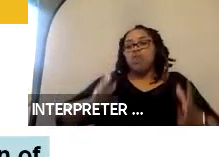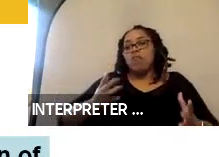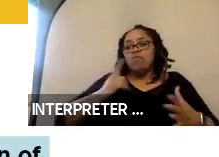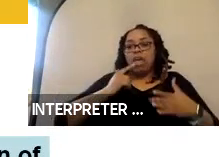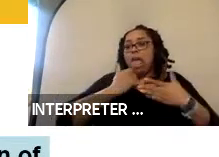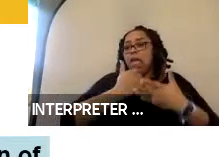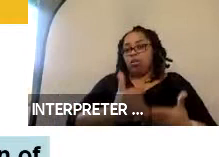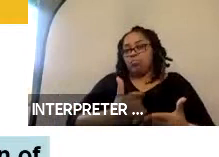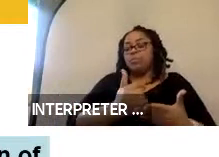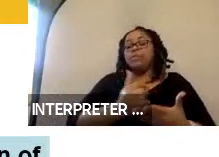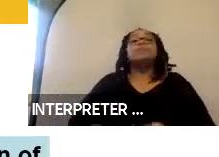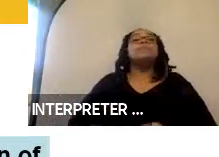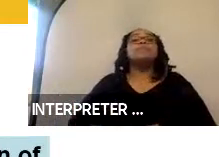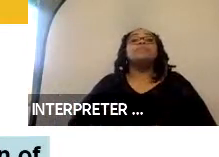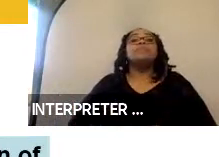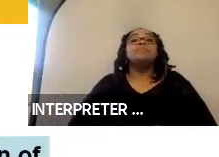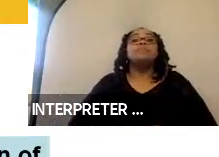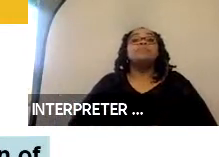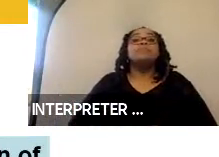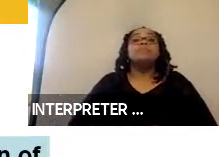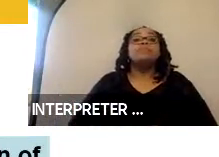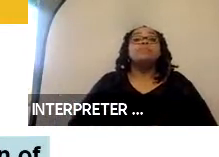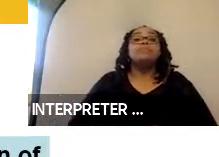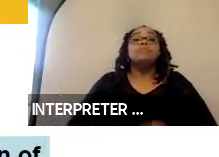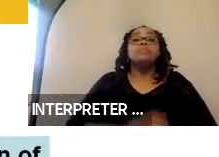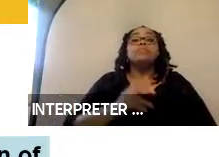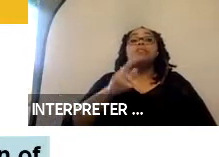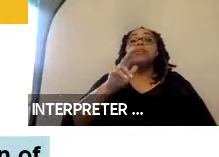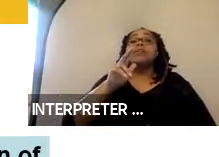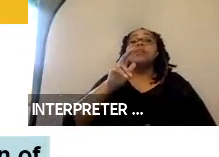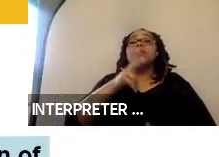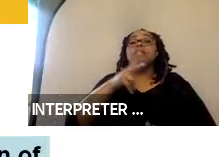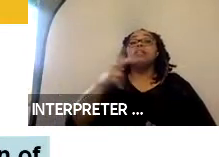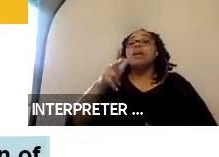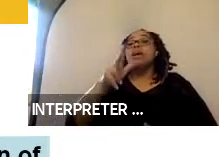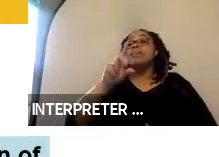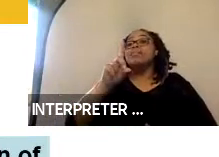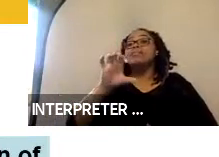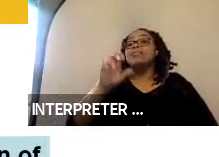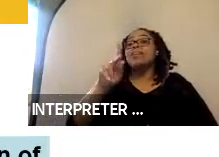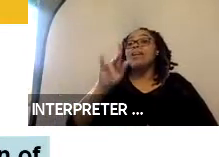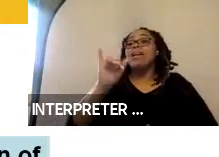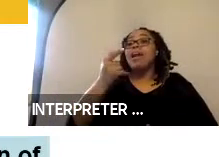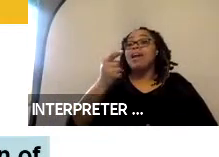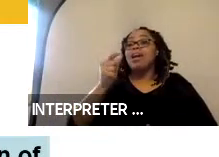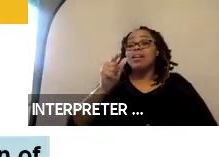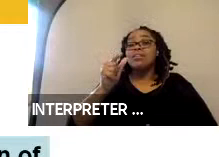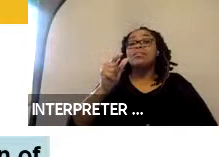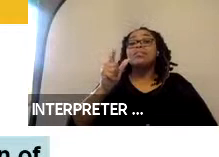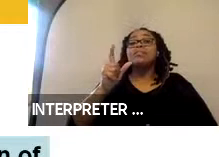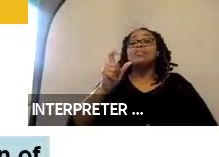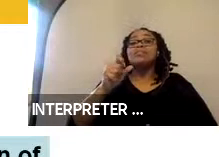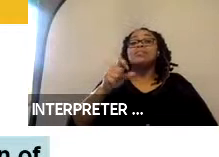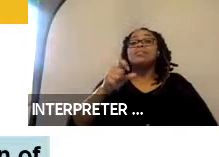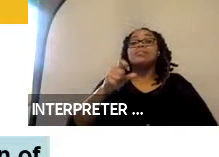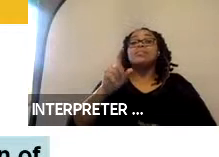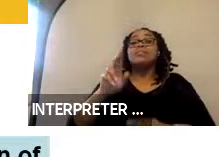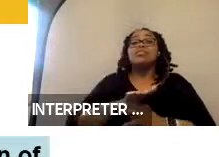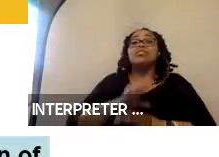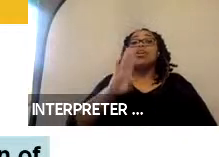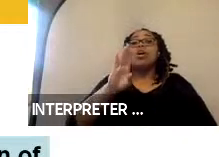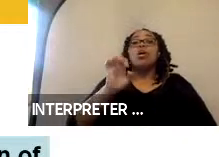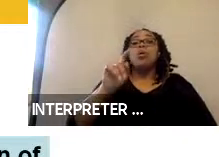The docking station system shown in the center picture uses a bolt that is attached to the